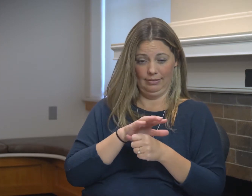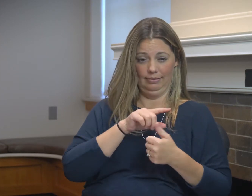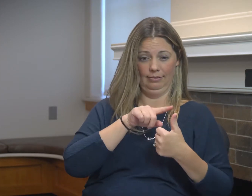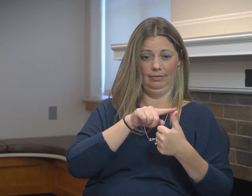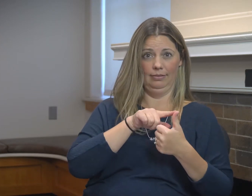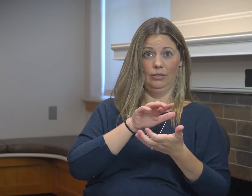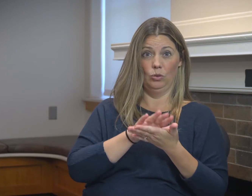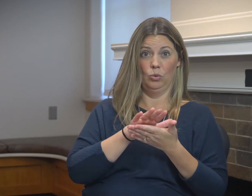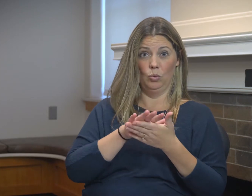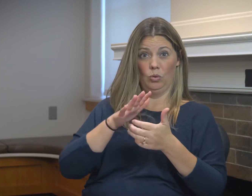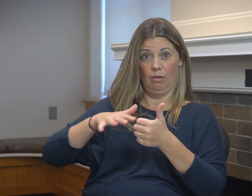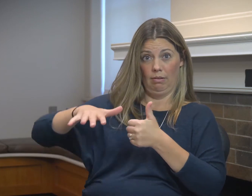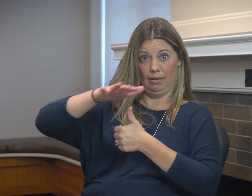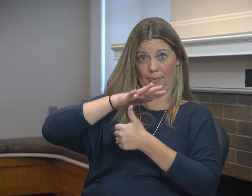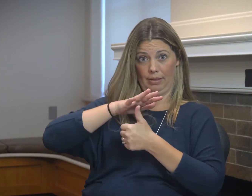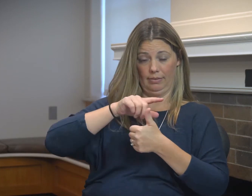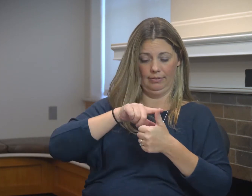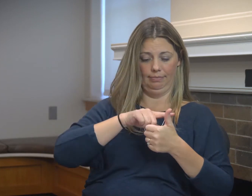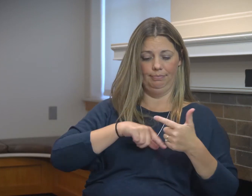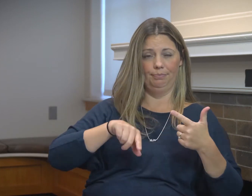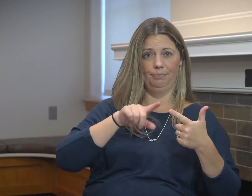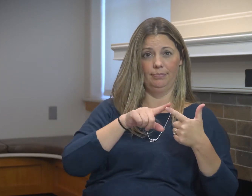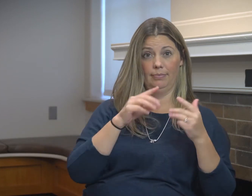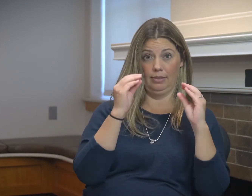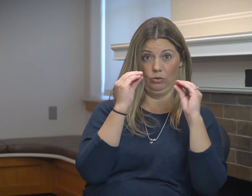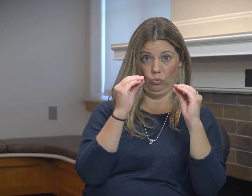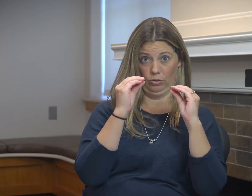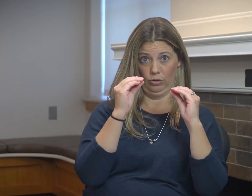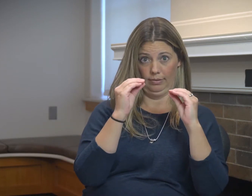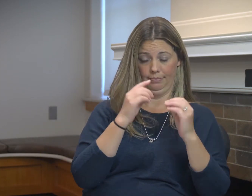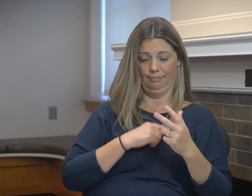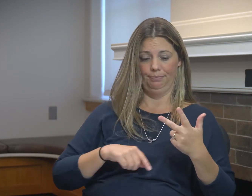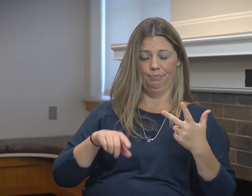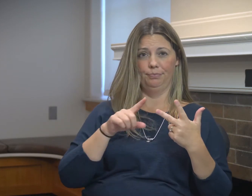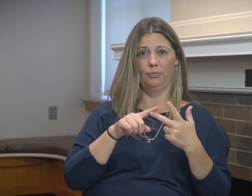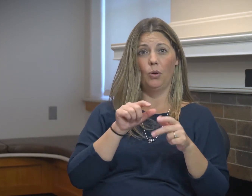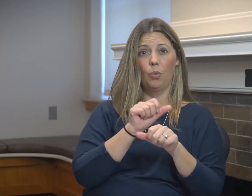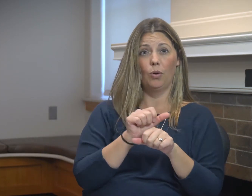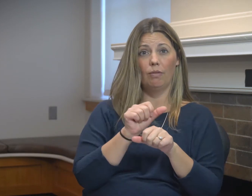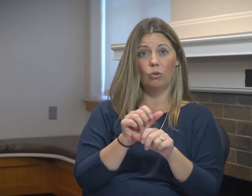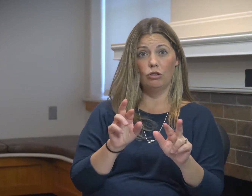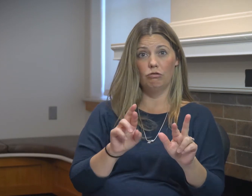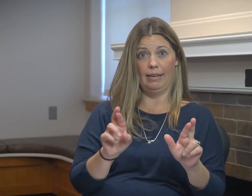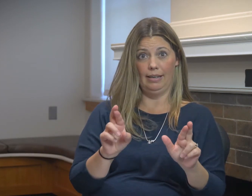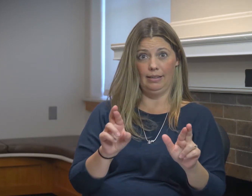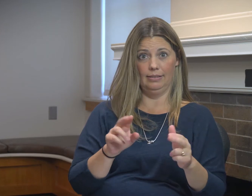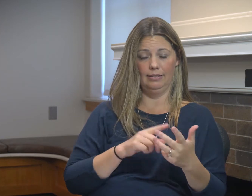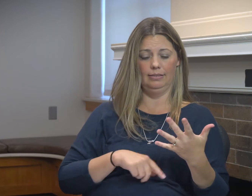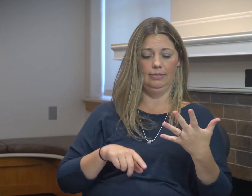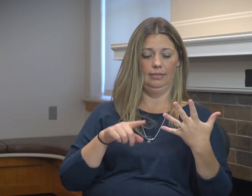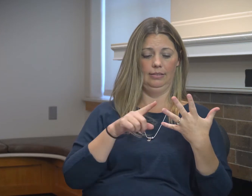It will involve five different areas. The first: school climate. The second: instruction.